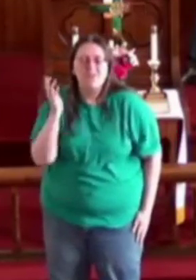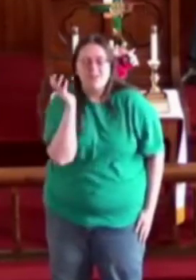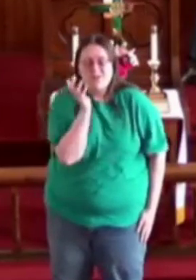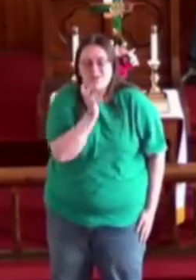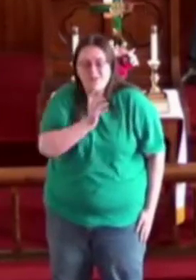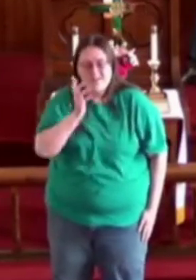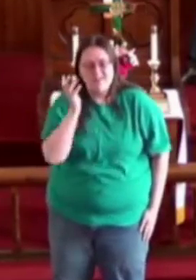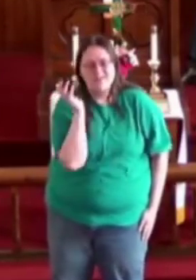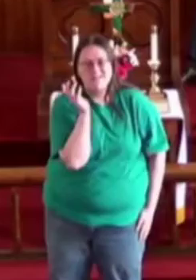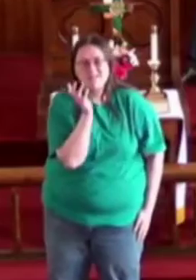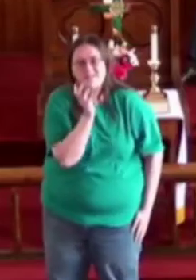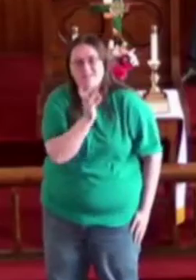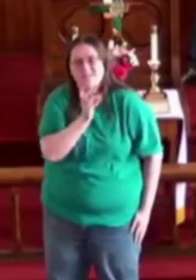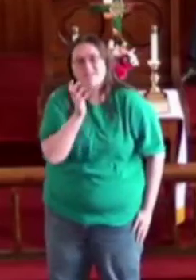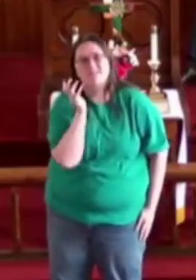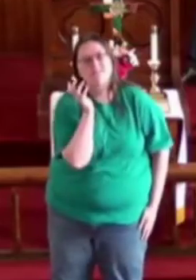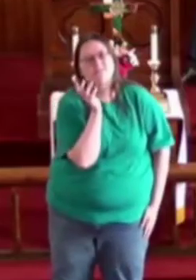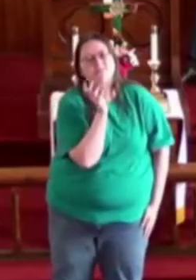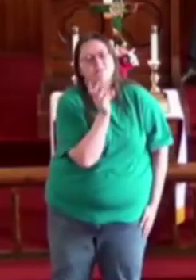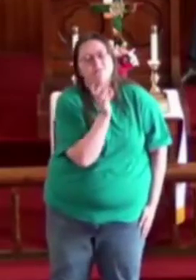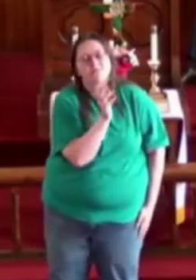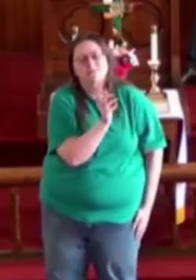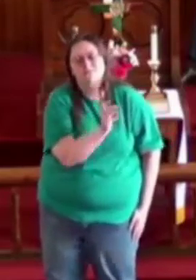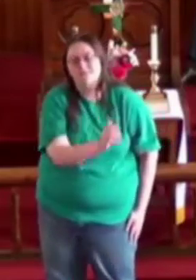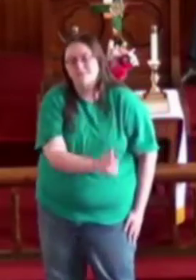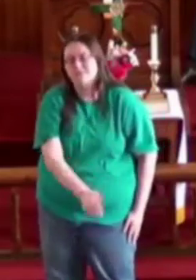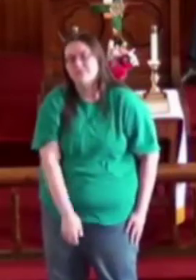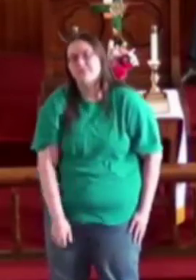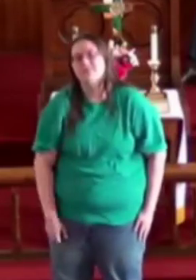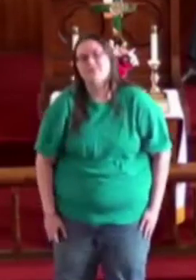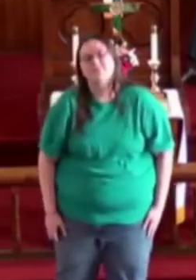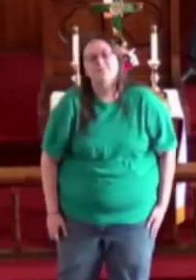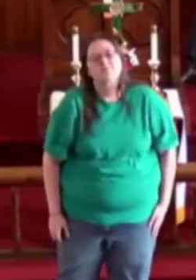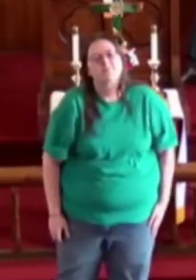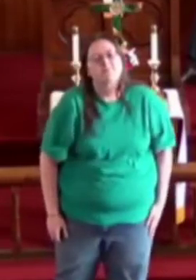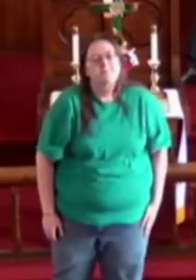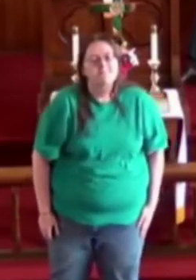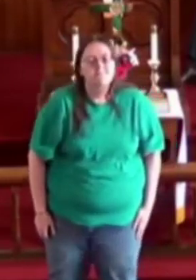Oh, oh, oh, oh